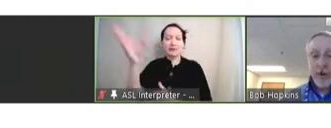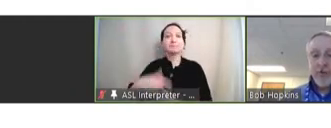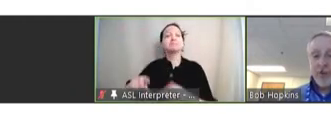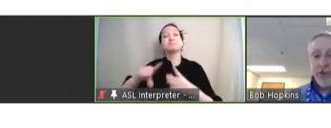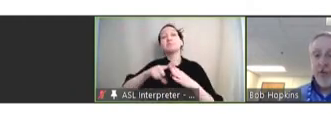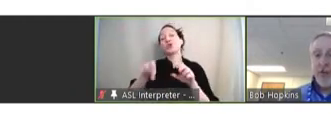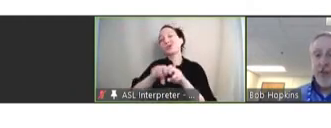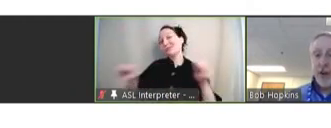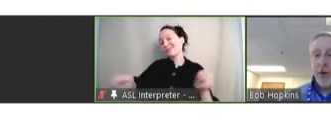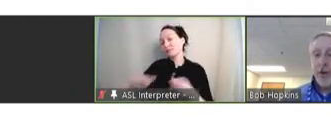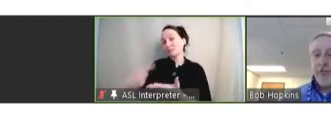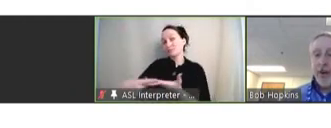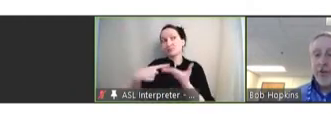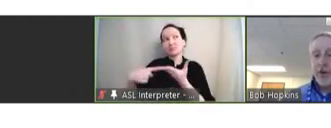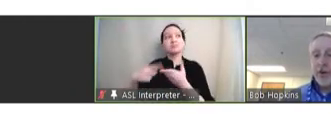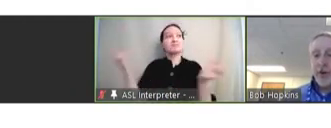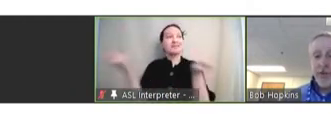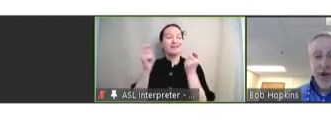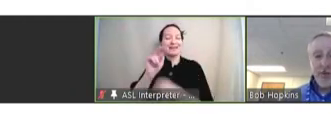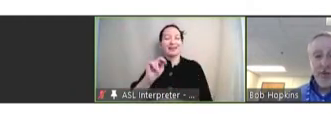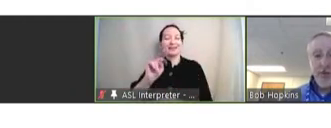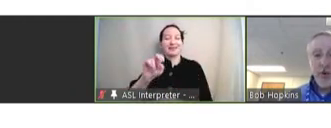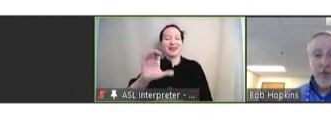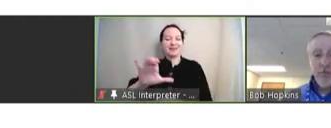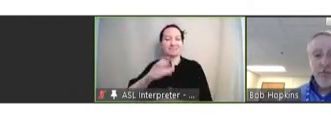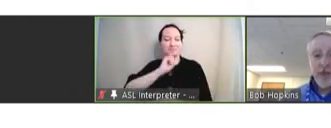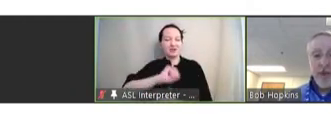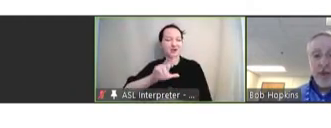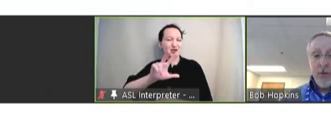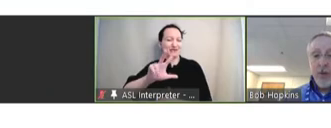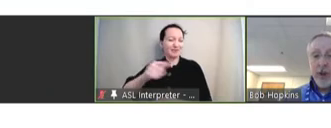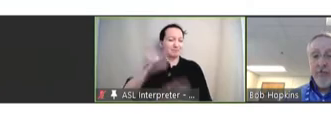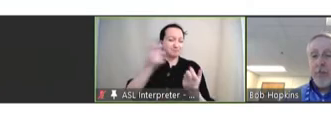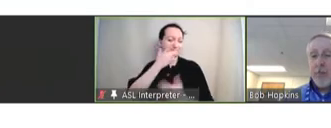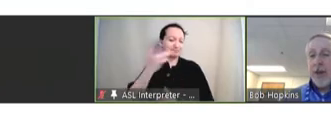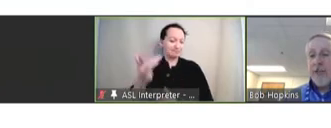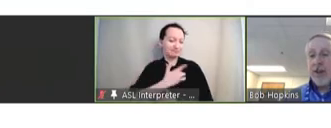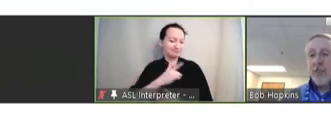discussion to celebrate NVAC turning 35 years old. Then, we'll hear from a panel of experts